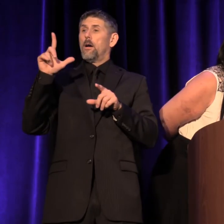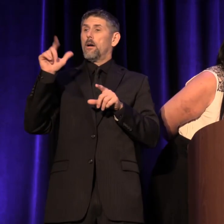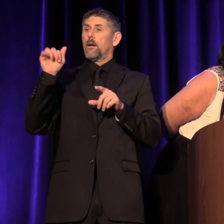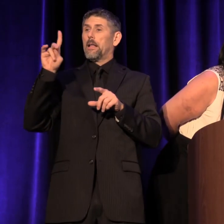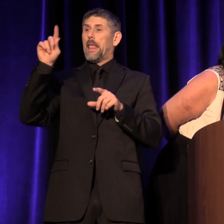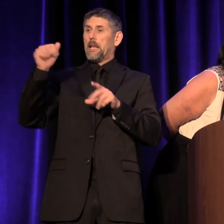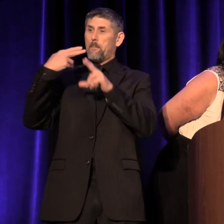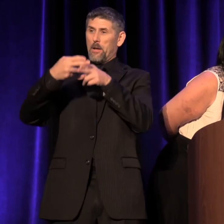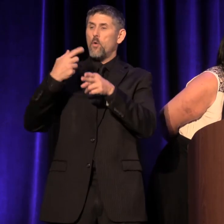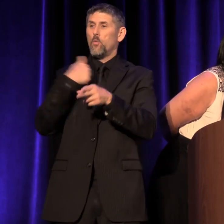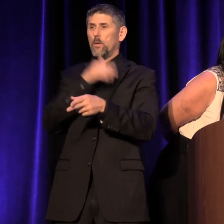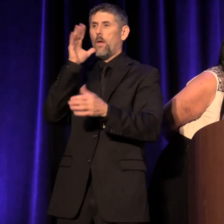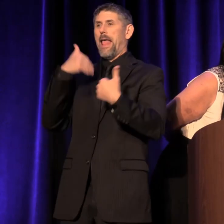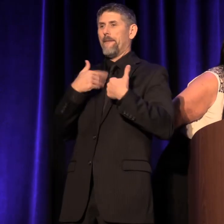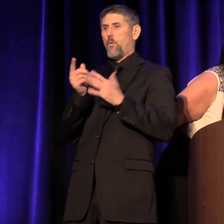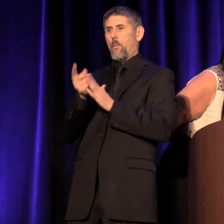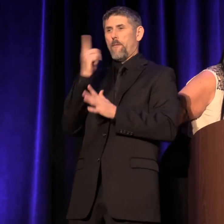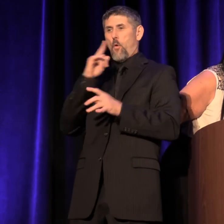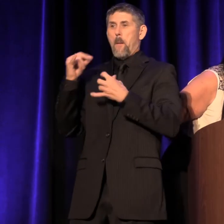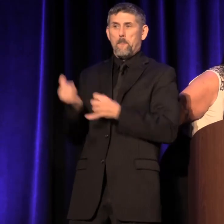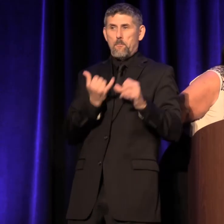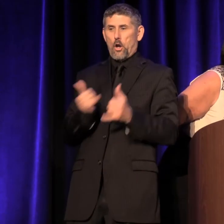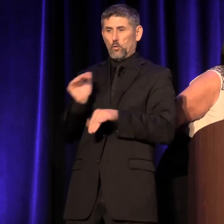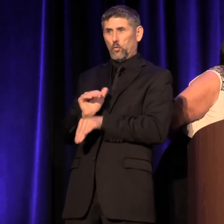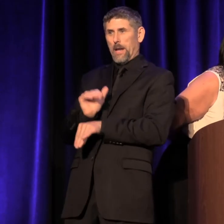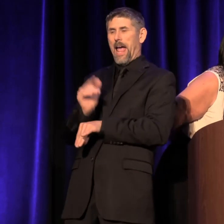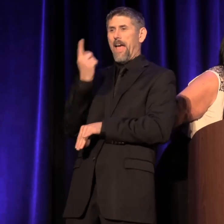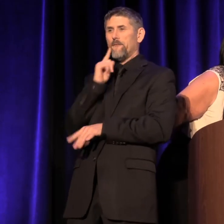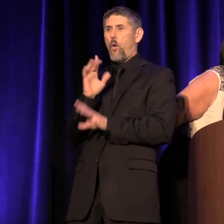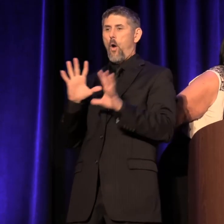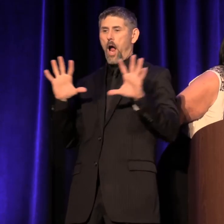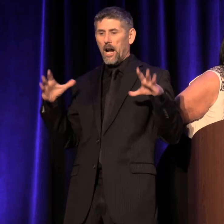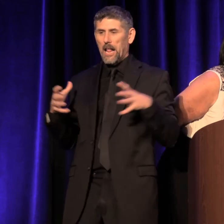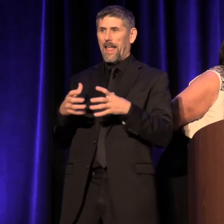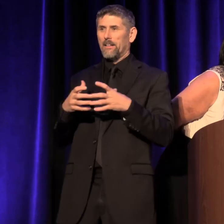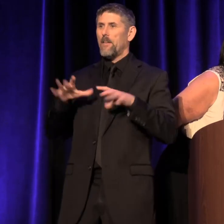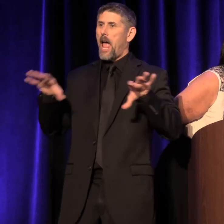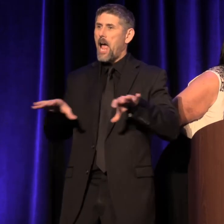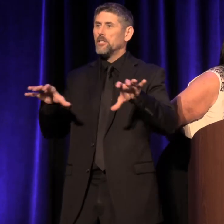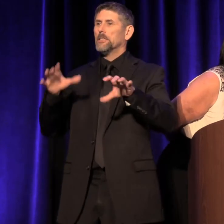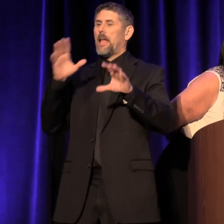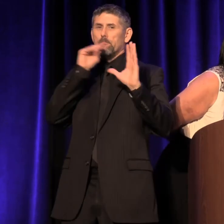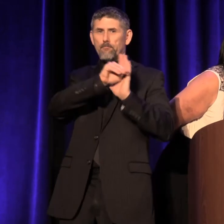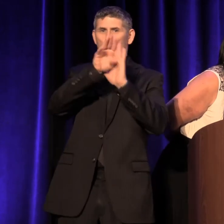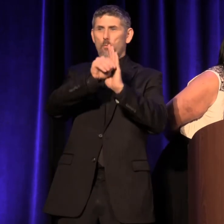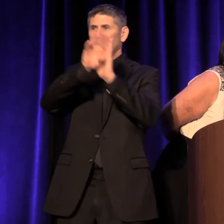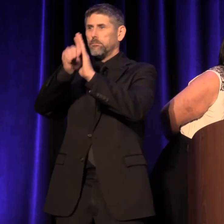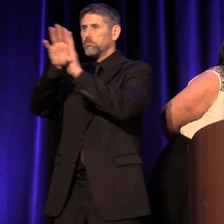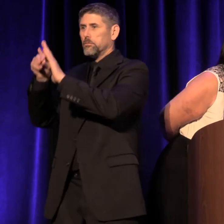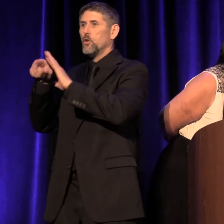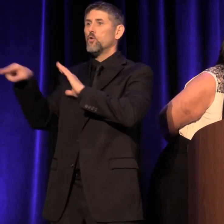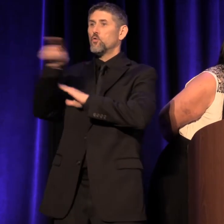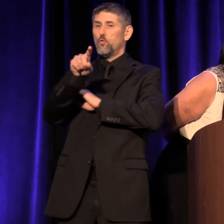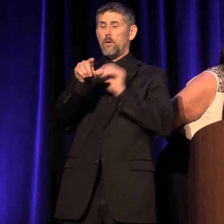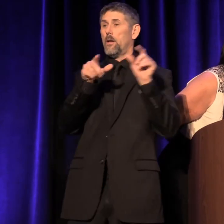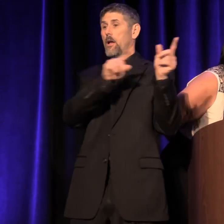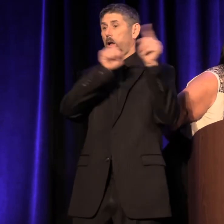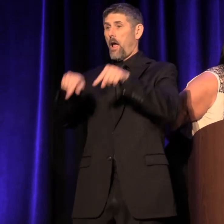we're going to have a moment at the party tonight to do a little collective action and take a photo. So if you're coming to the party, hold on to the heart we'll give you at the front door